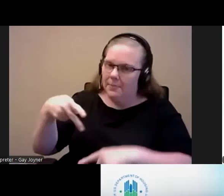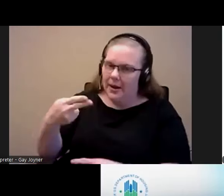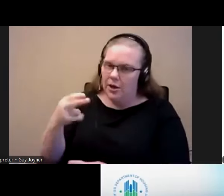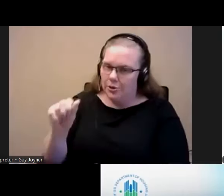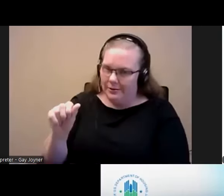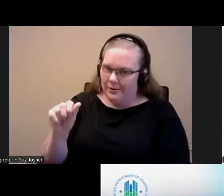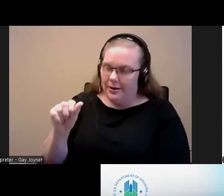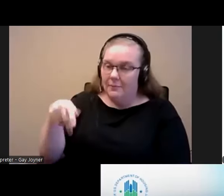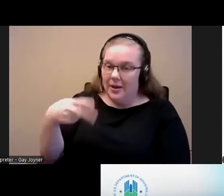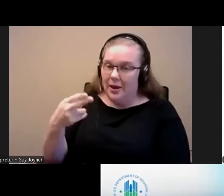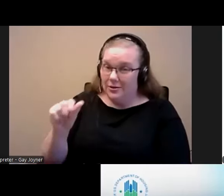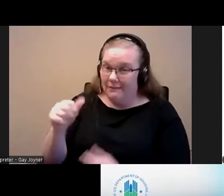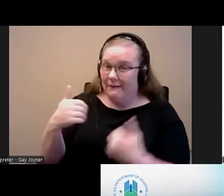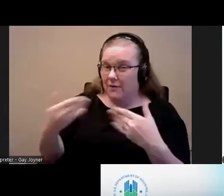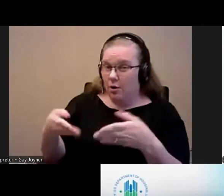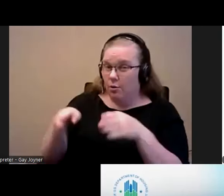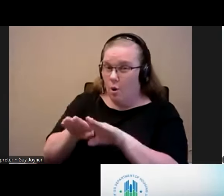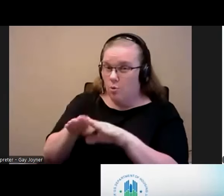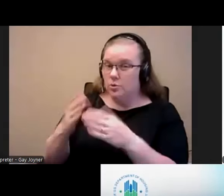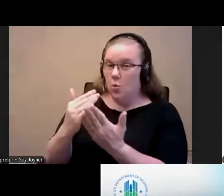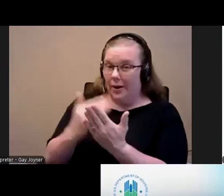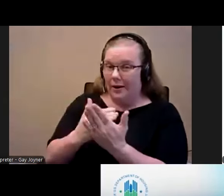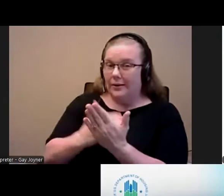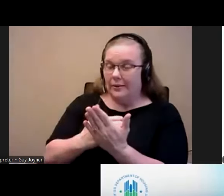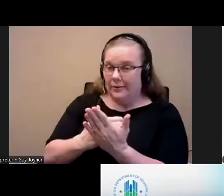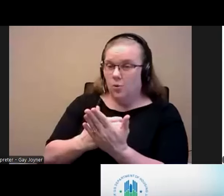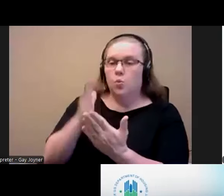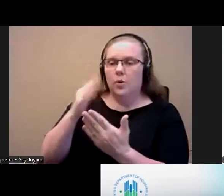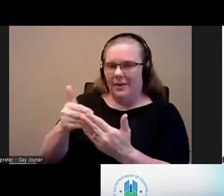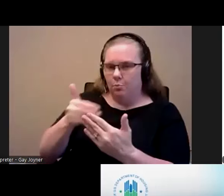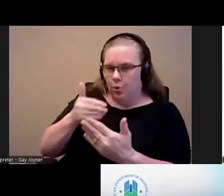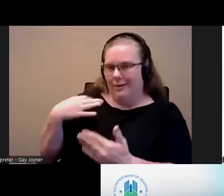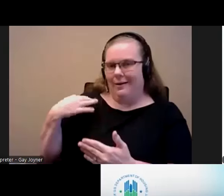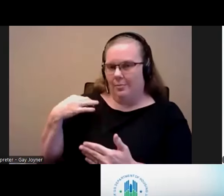if a close waiting list will be acceptable in the pre-applications and the information they